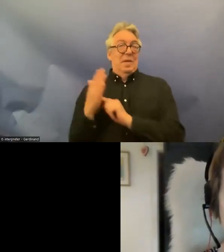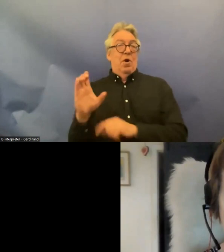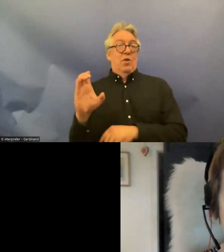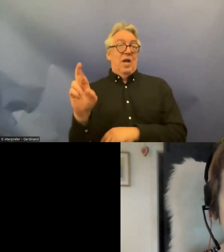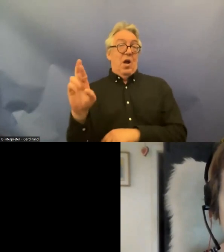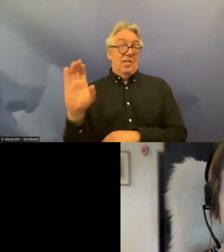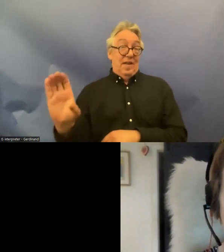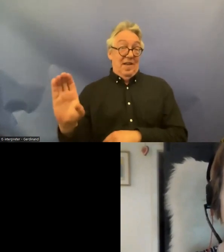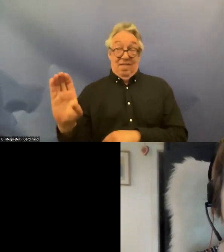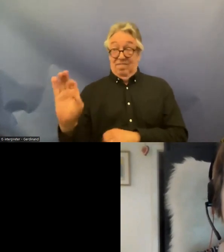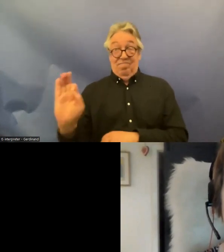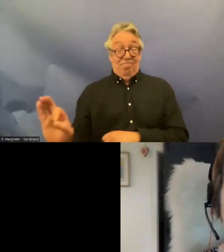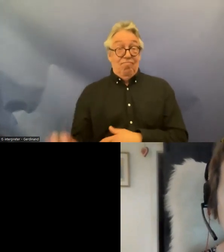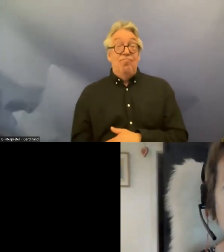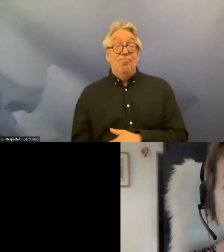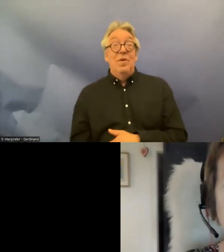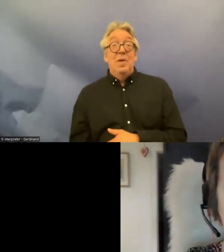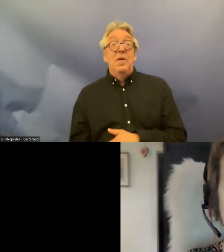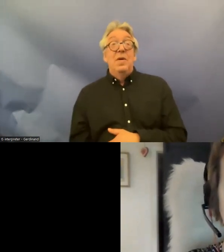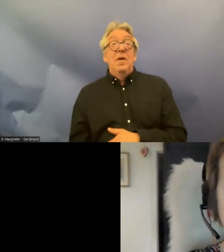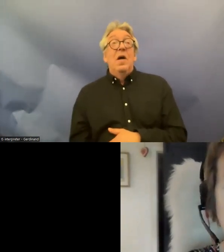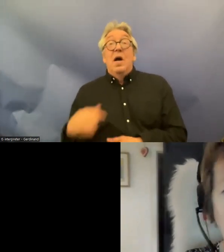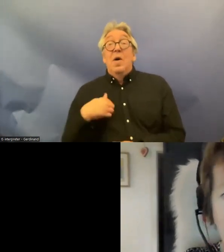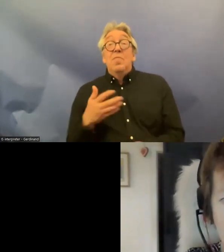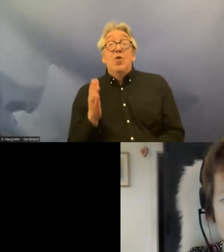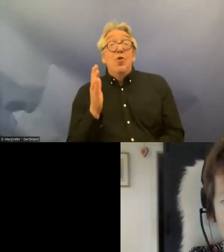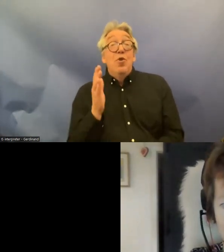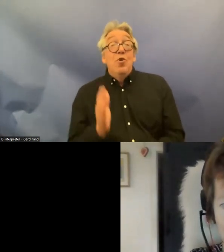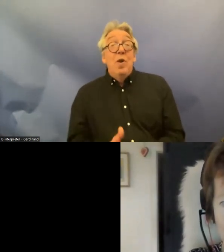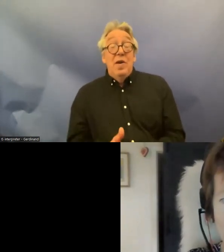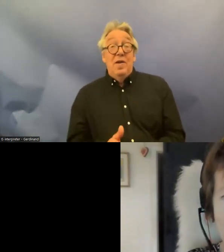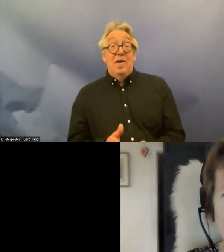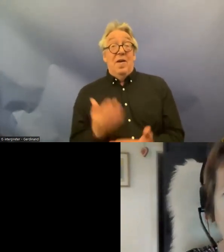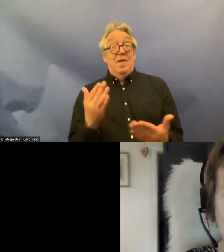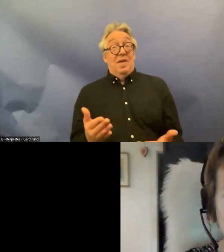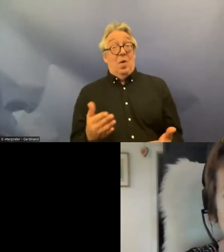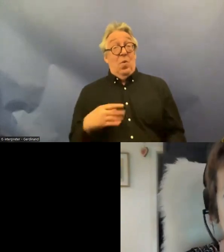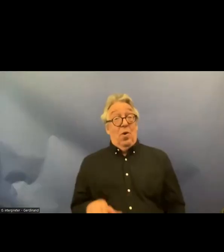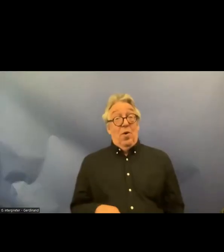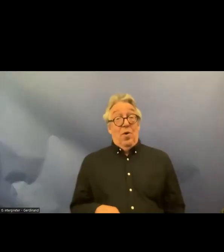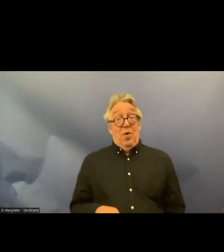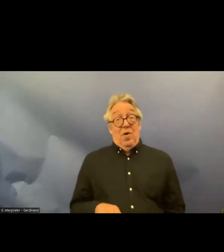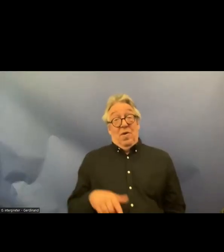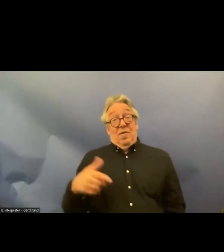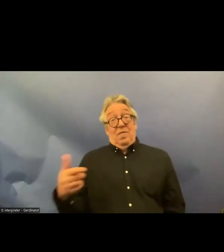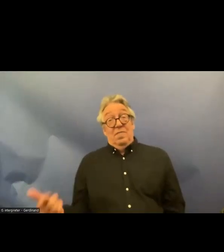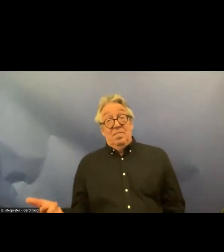the end and I'm really I'm going to hand the floor now over to uh Marie Sten